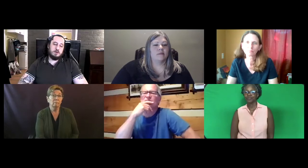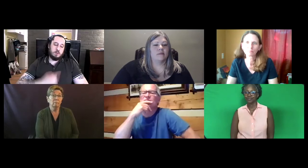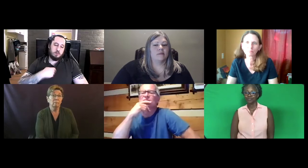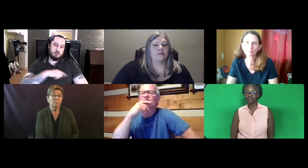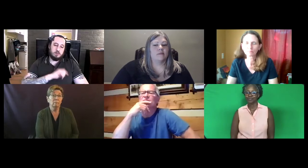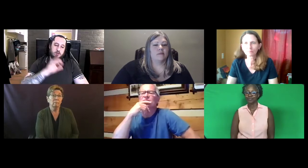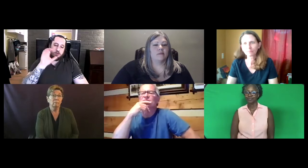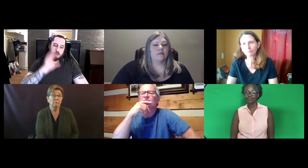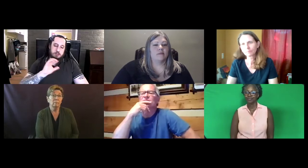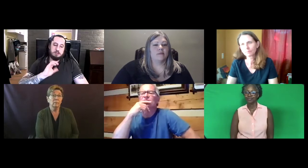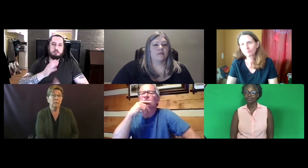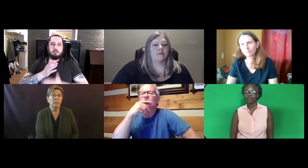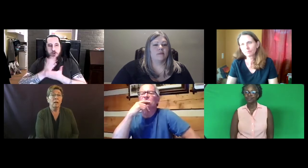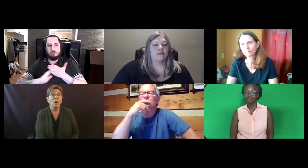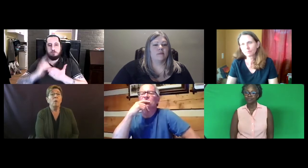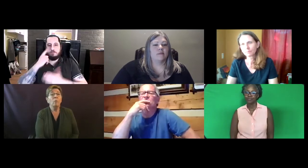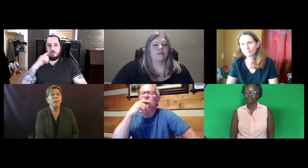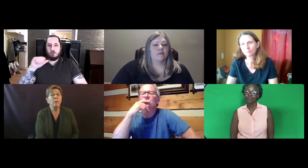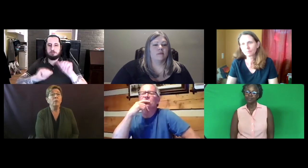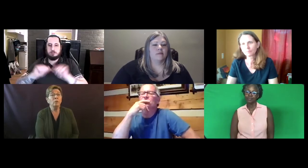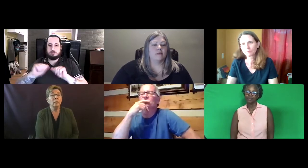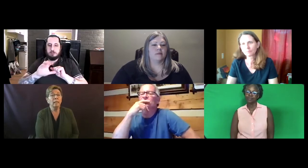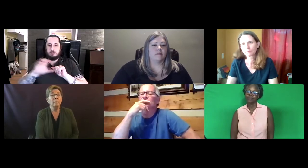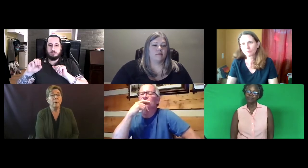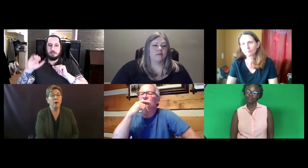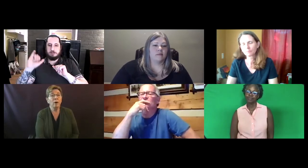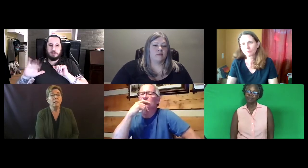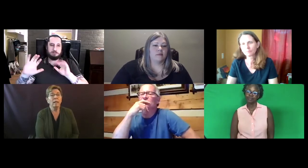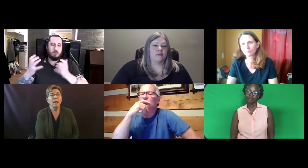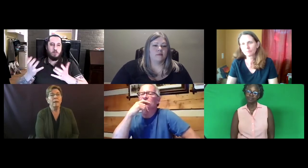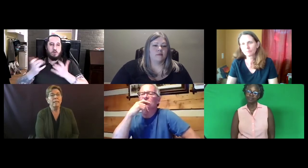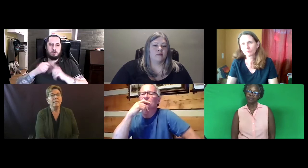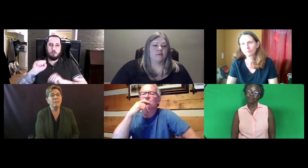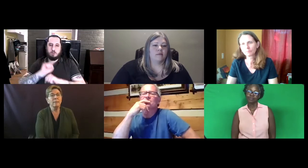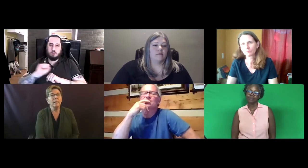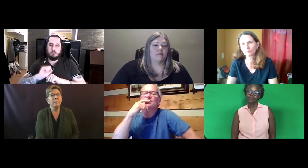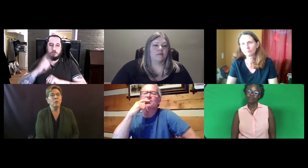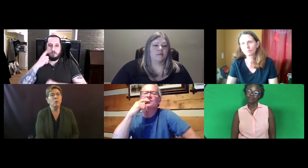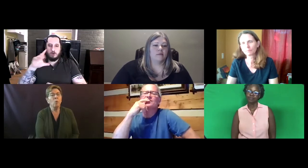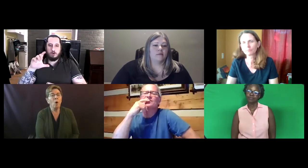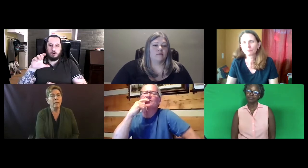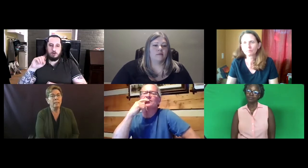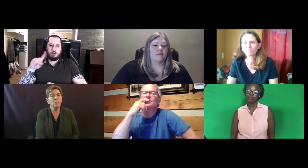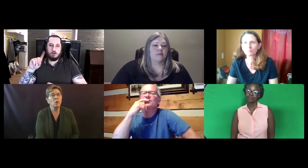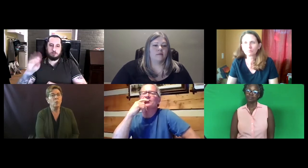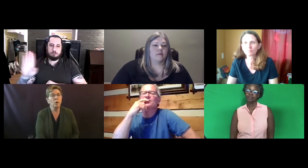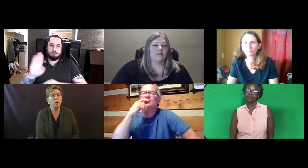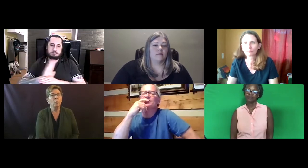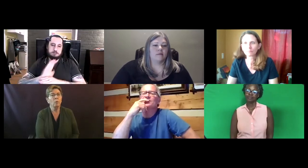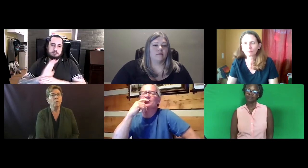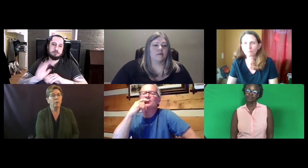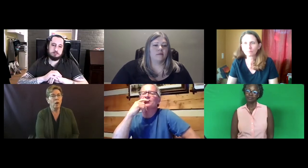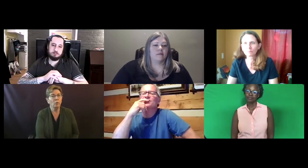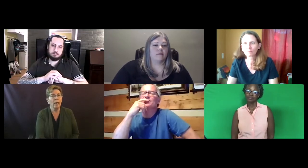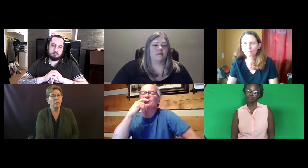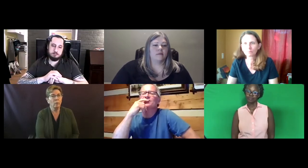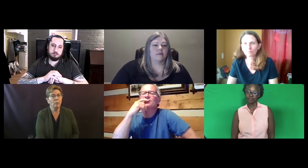Well, we were looking in part about an assessment company who wants to work for Colorado to